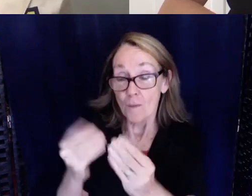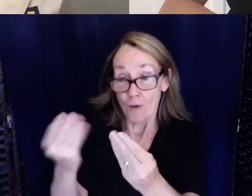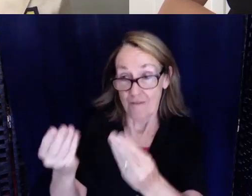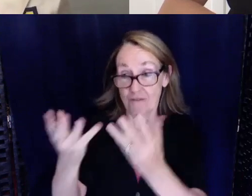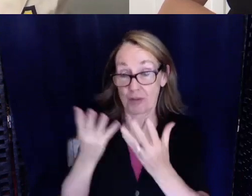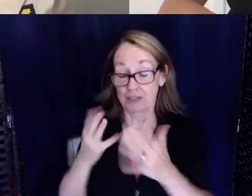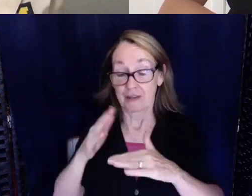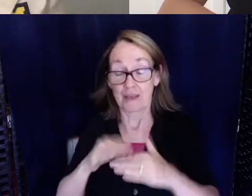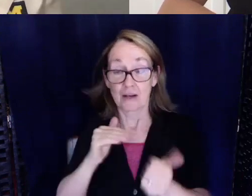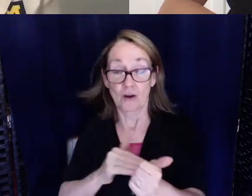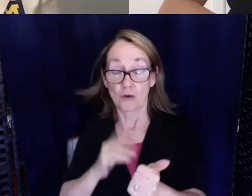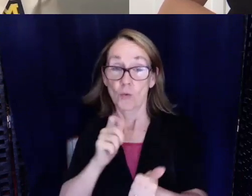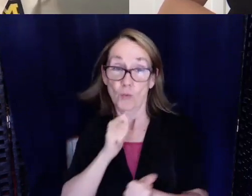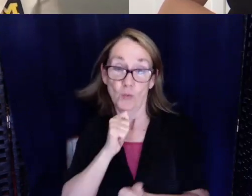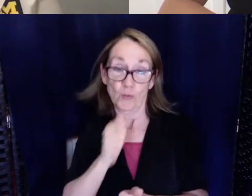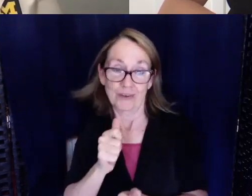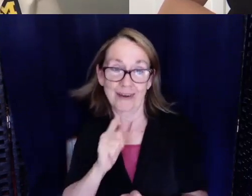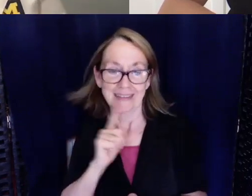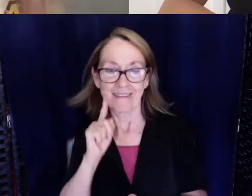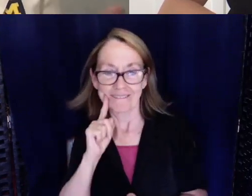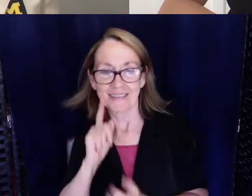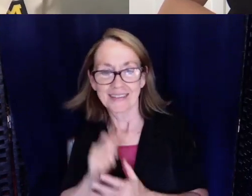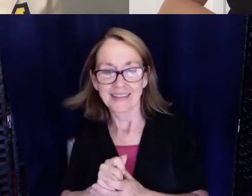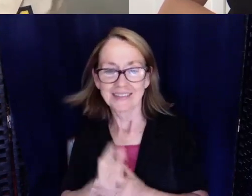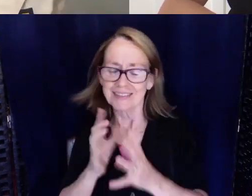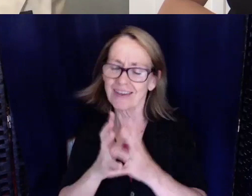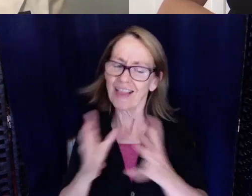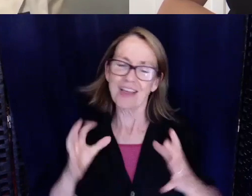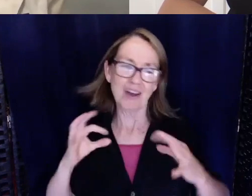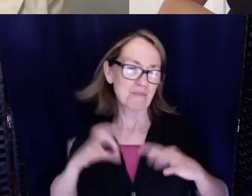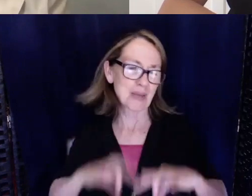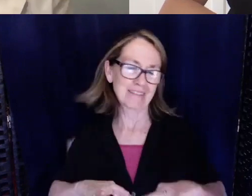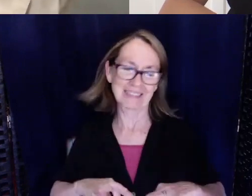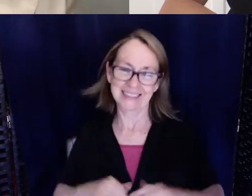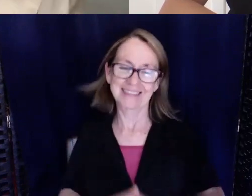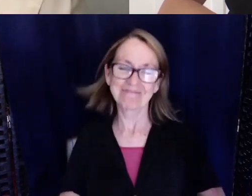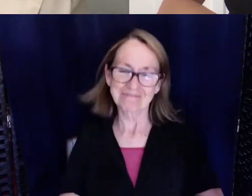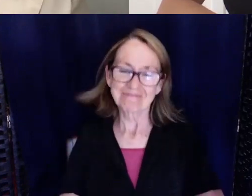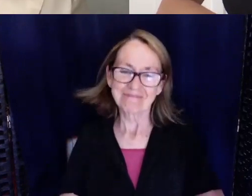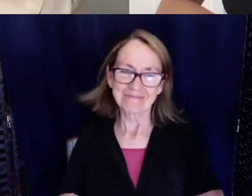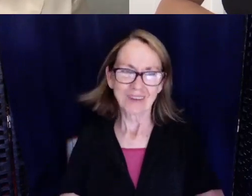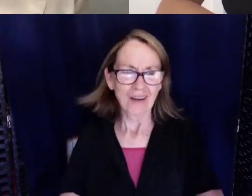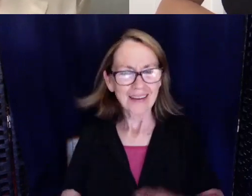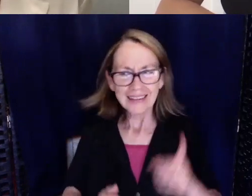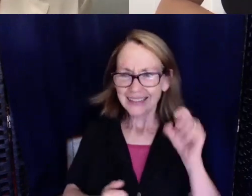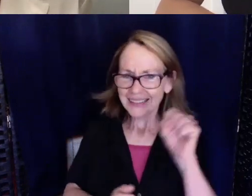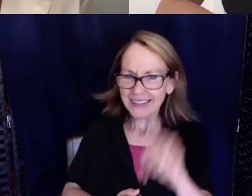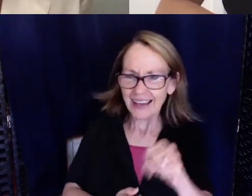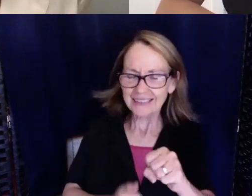So what I'm trying to say is there's a lot of benefits. Yes, absolutely, and I think maybe you hit on